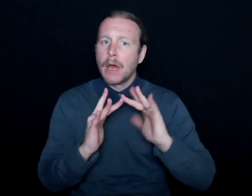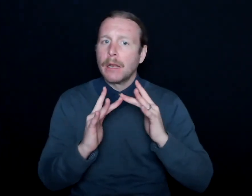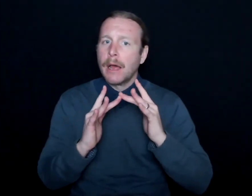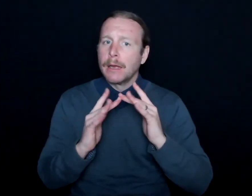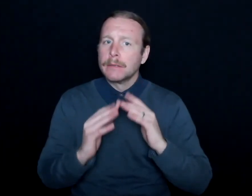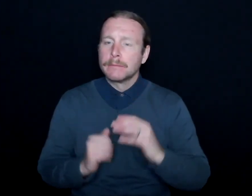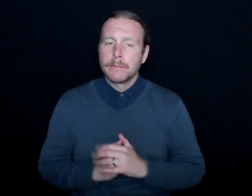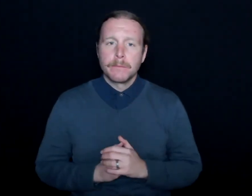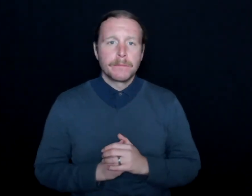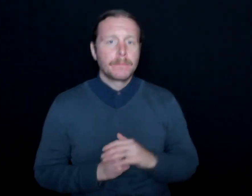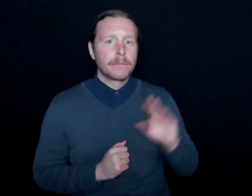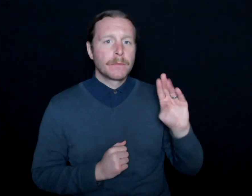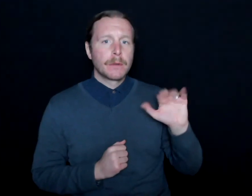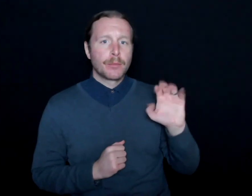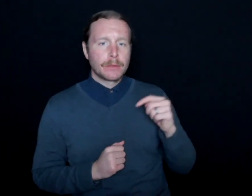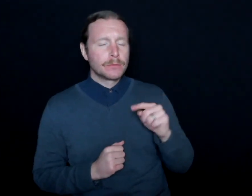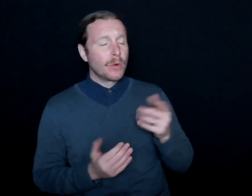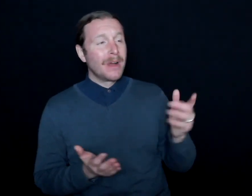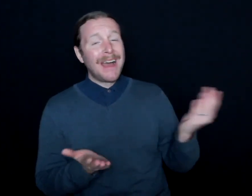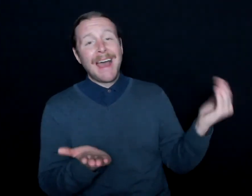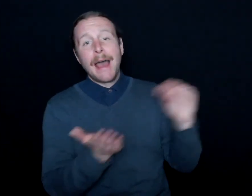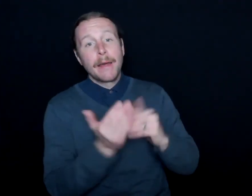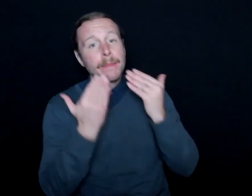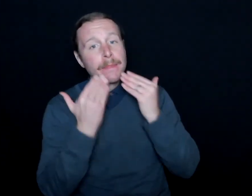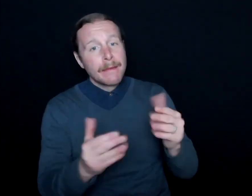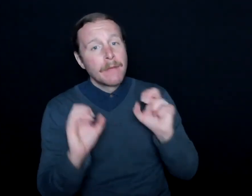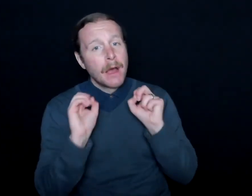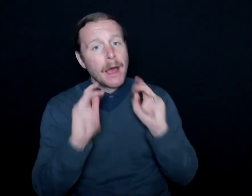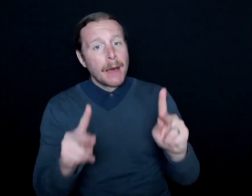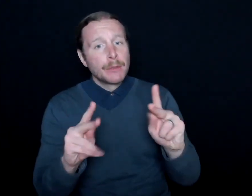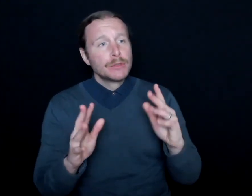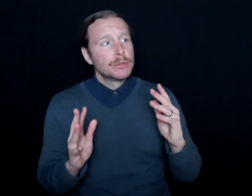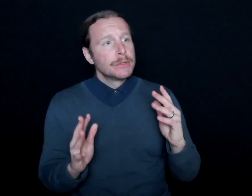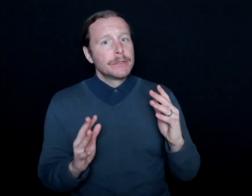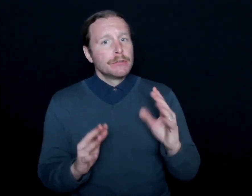Once again, thank you so much for the opportunity to talk about this.